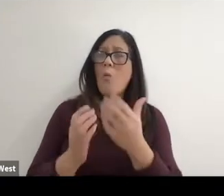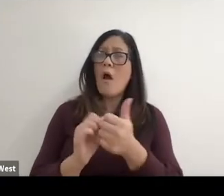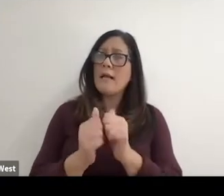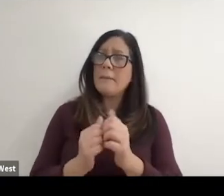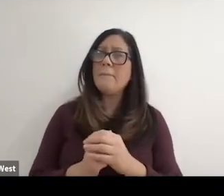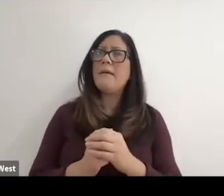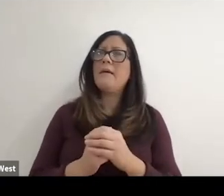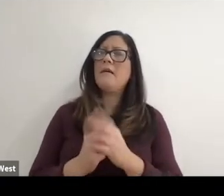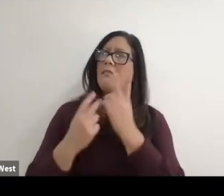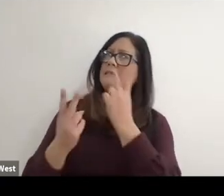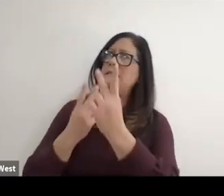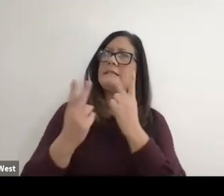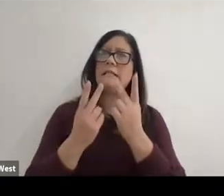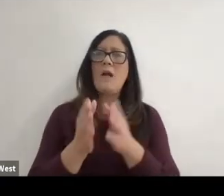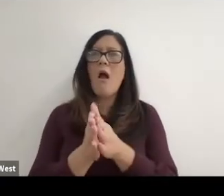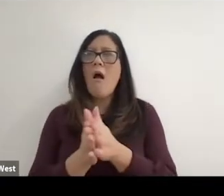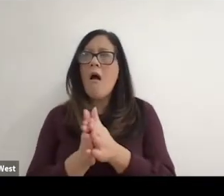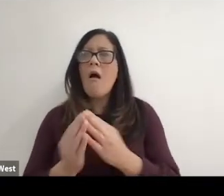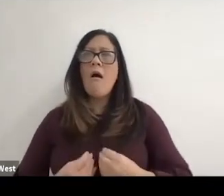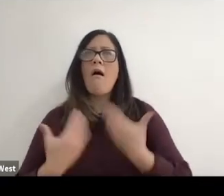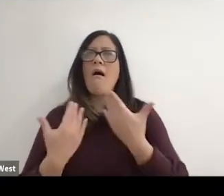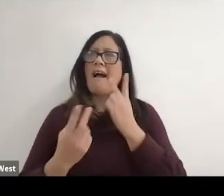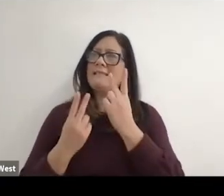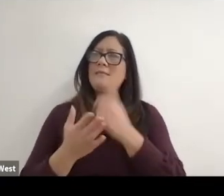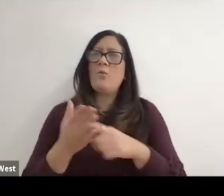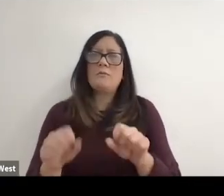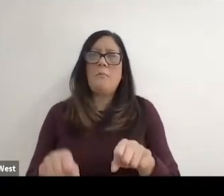but gives them the incentive and shown what is possible.